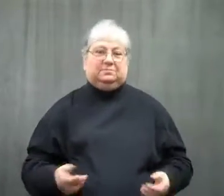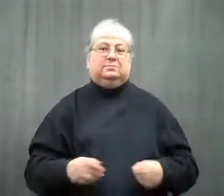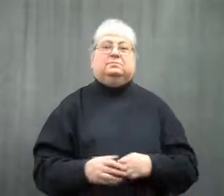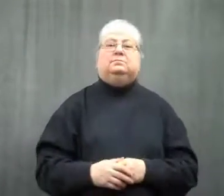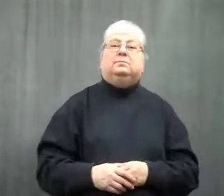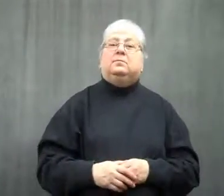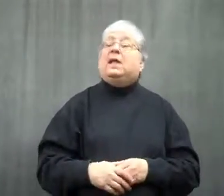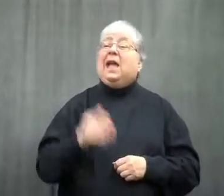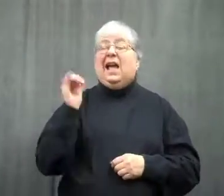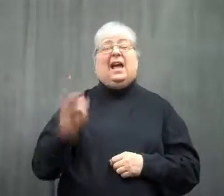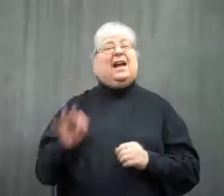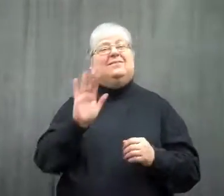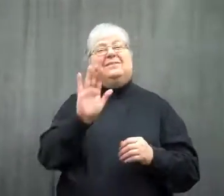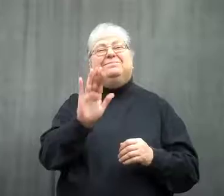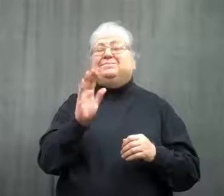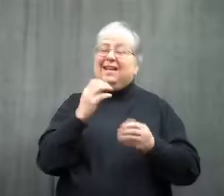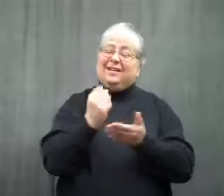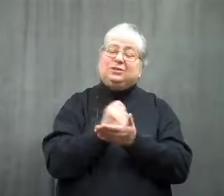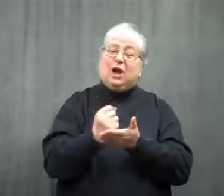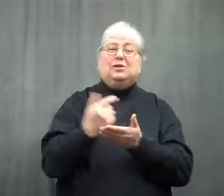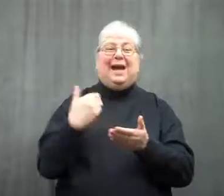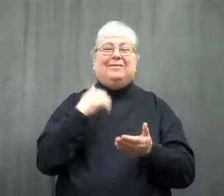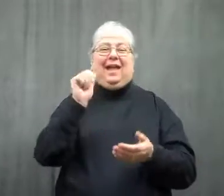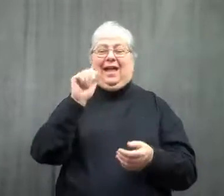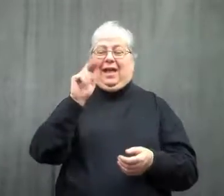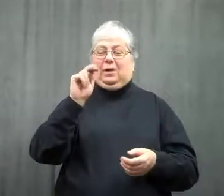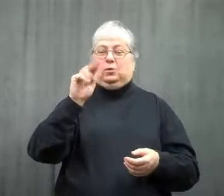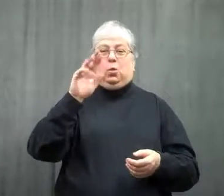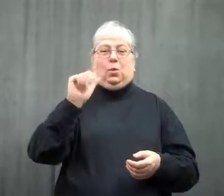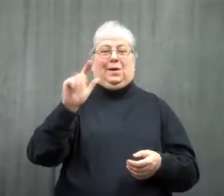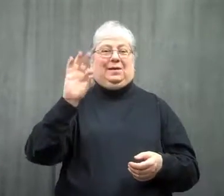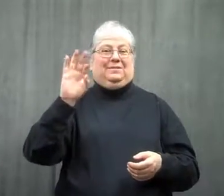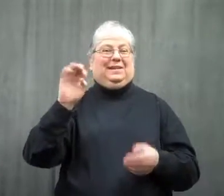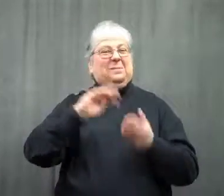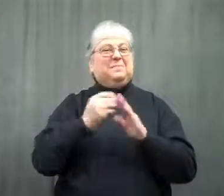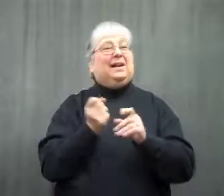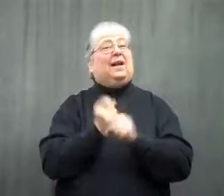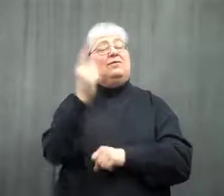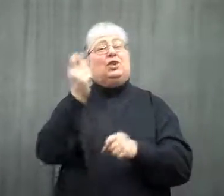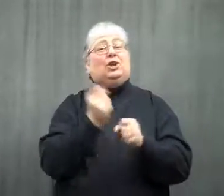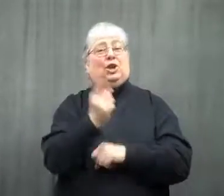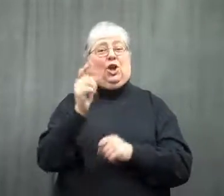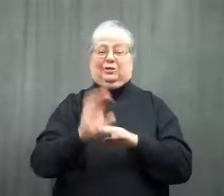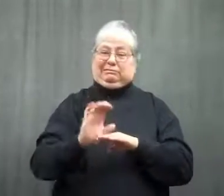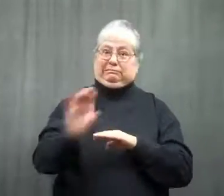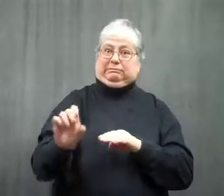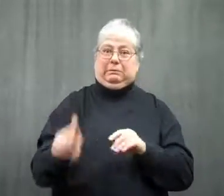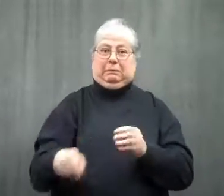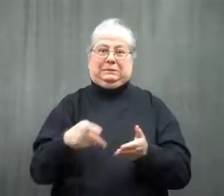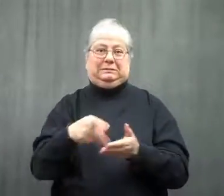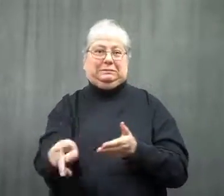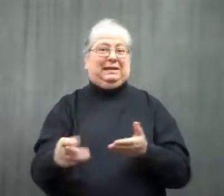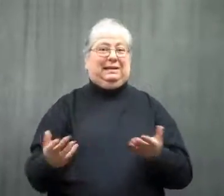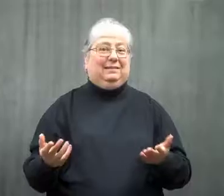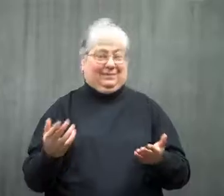If your card has an annual fee you have to pay,